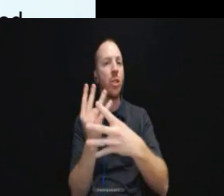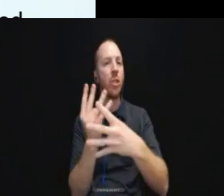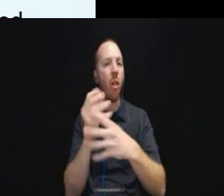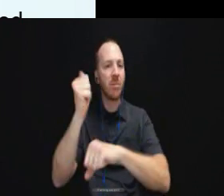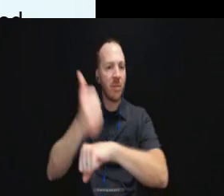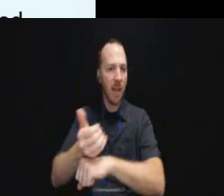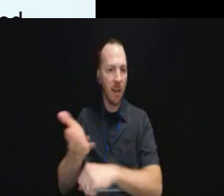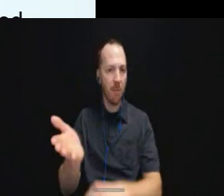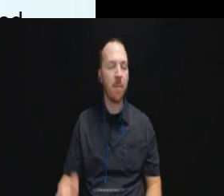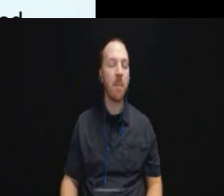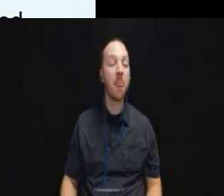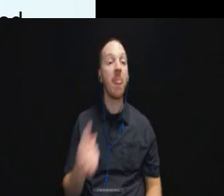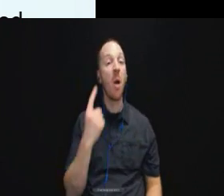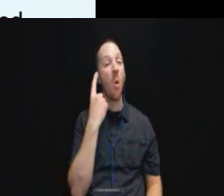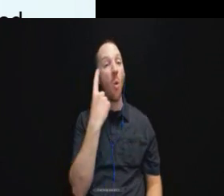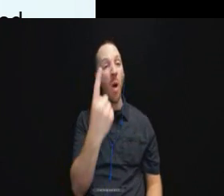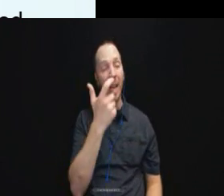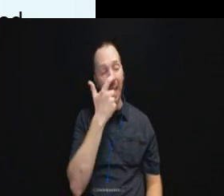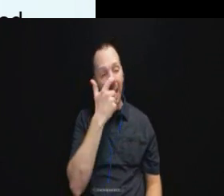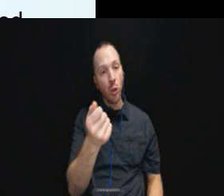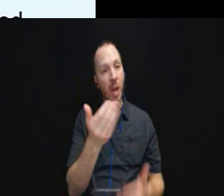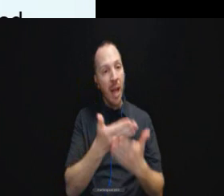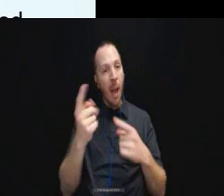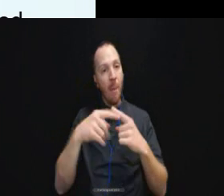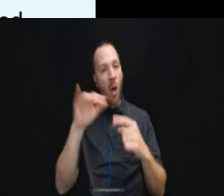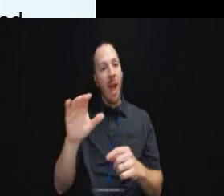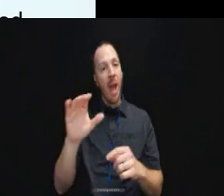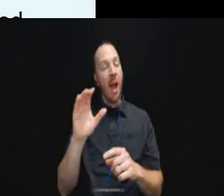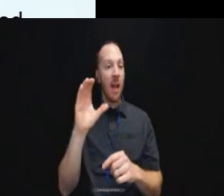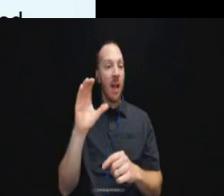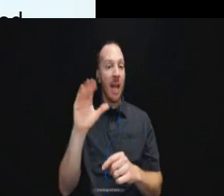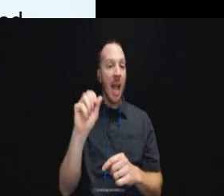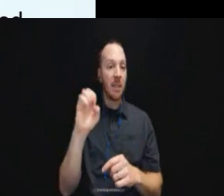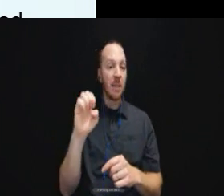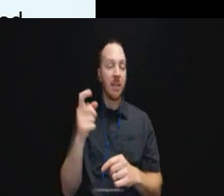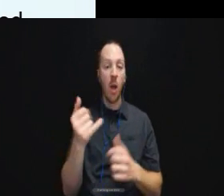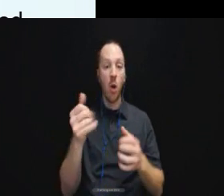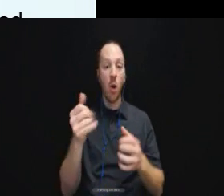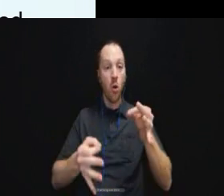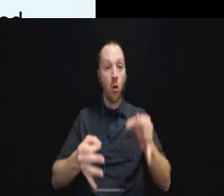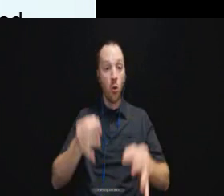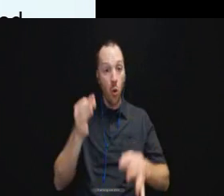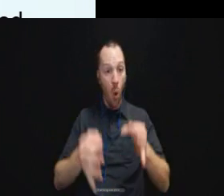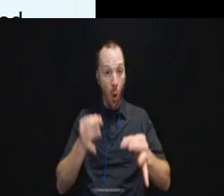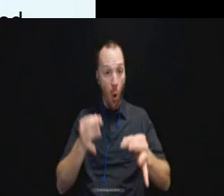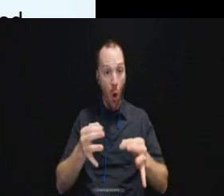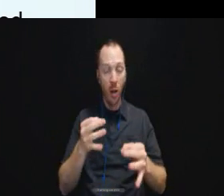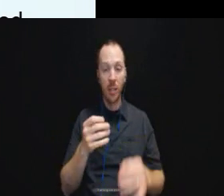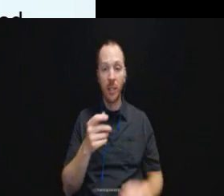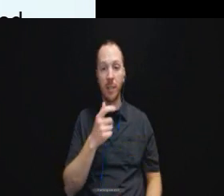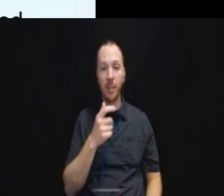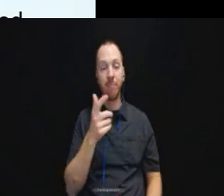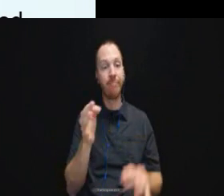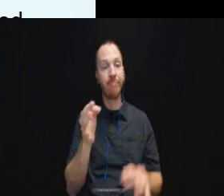one of the interesting things about this case is that the court actually found that they